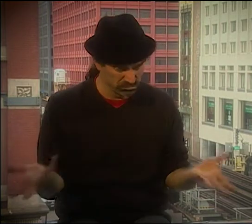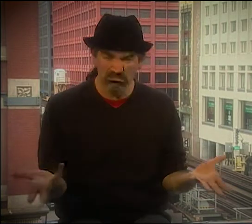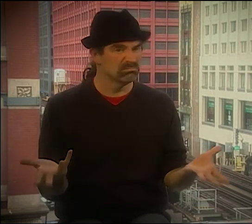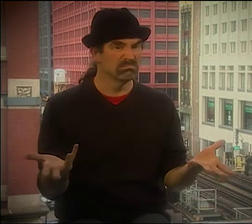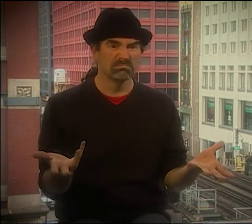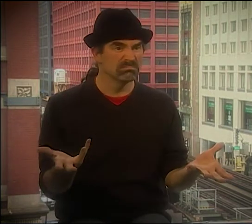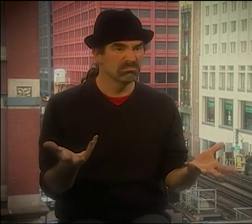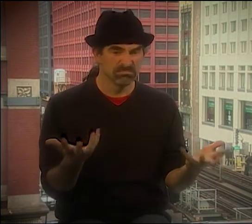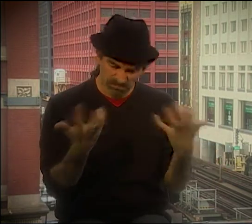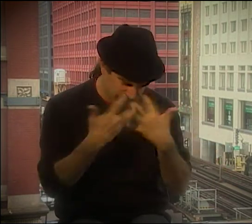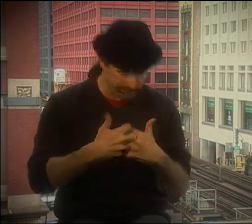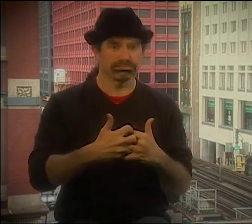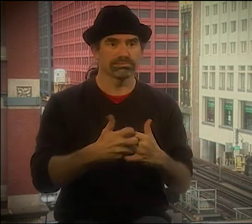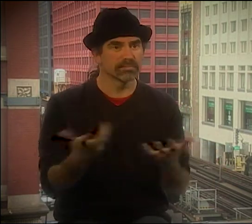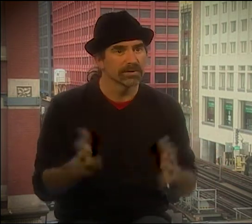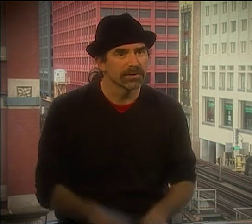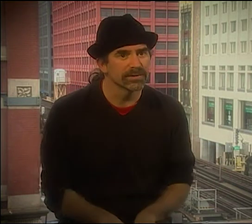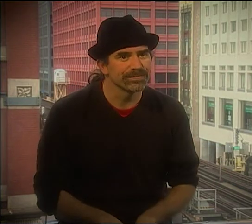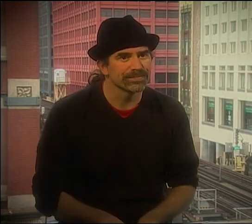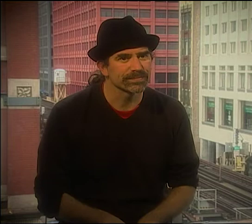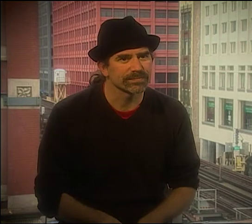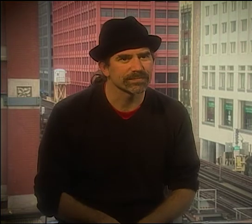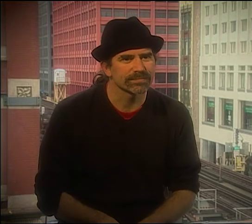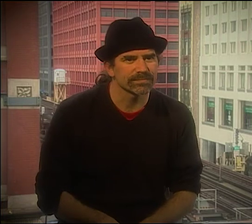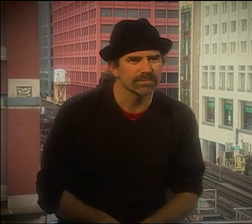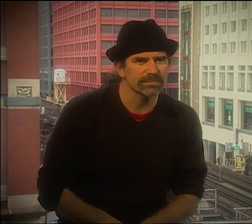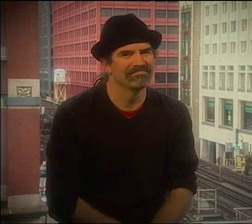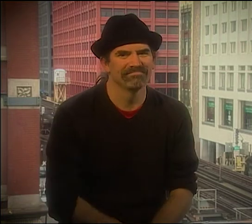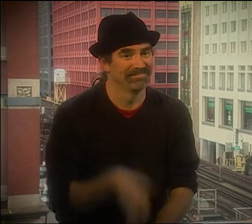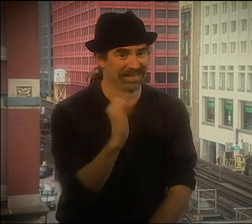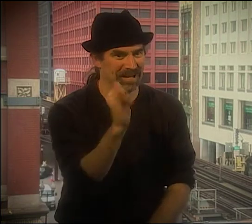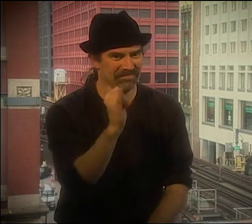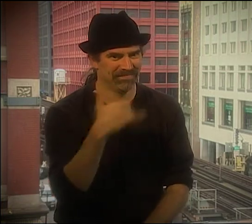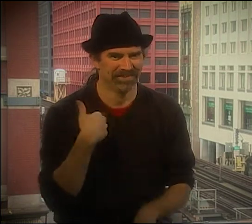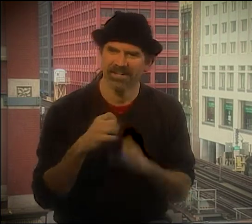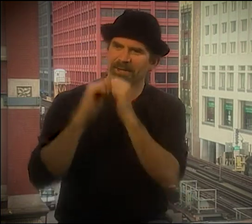SO I USED THAT TECHNIQUE OF GOING BACK AND FORTH, PERSON-TO-PERSON, PUT IT ALL TOGETHER IN ONE NIGHT.